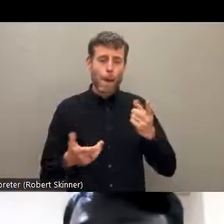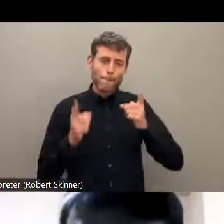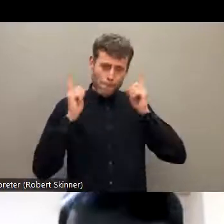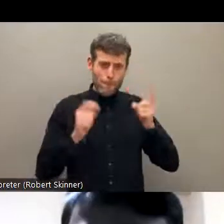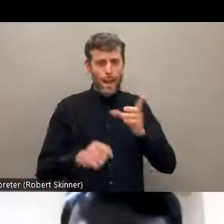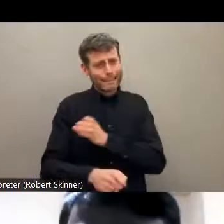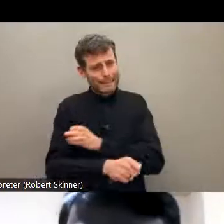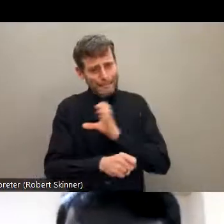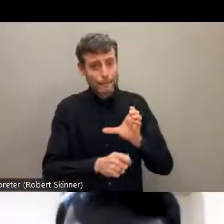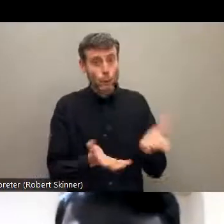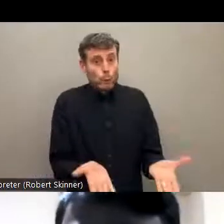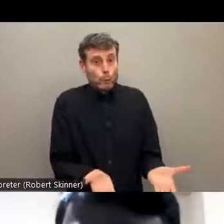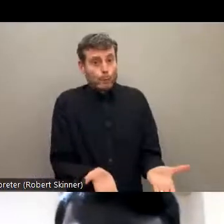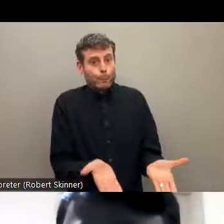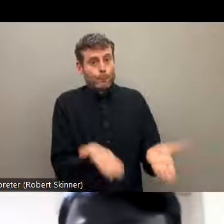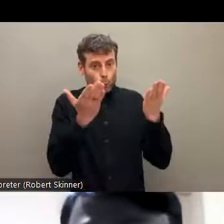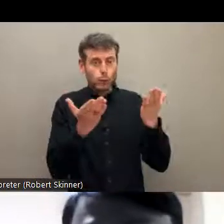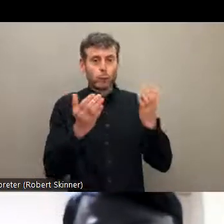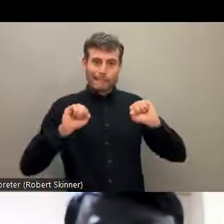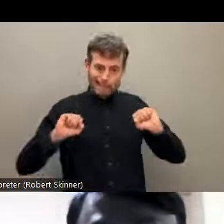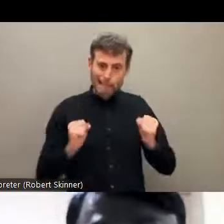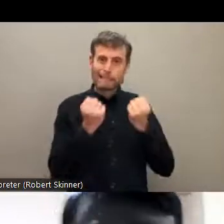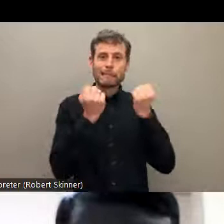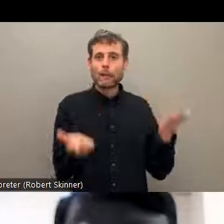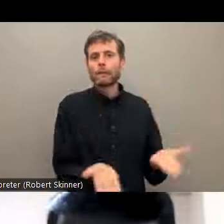and to create a peaceful society. So this